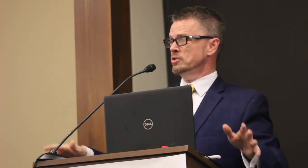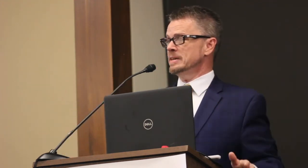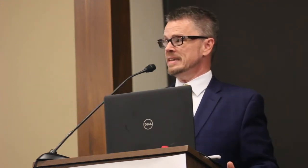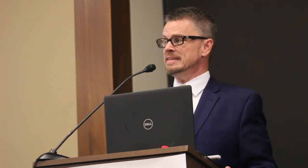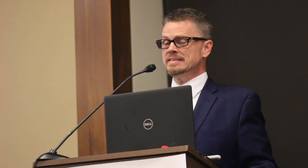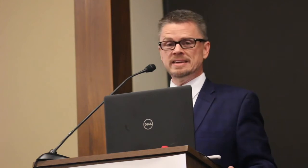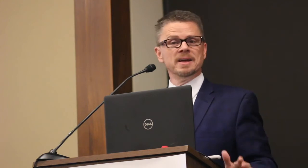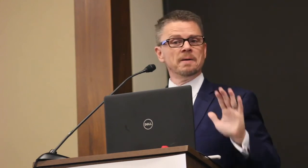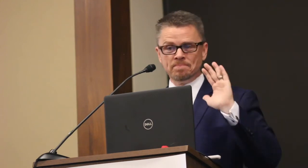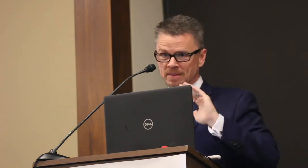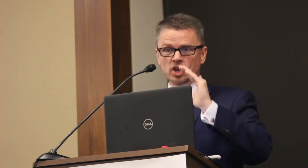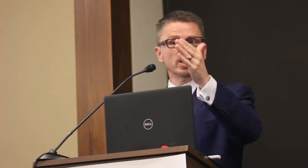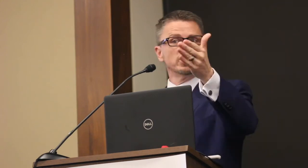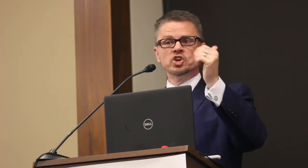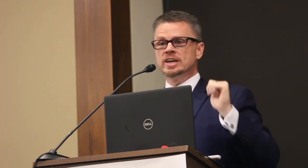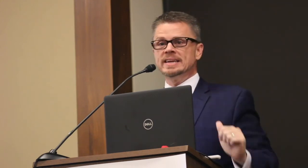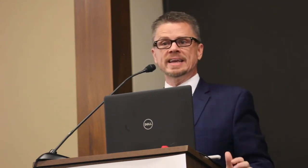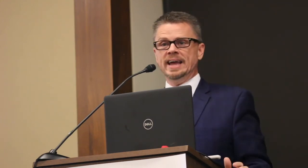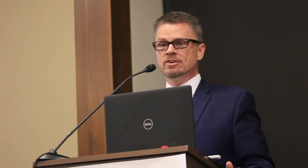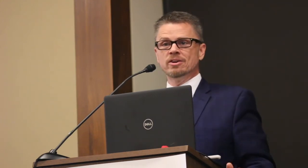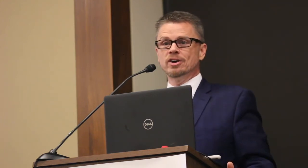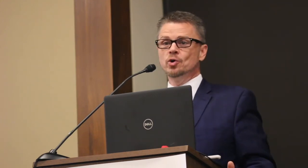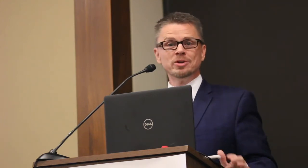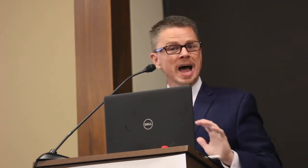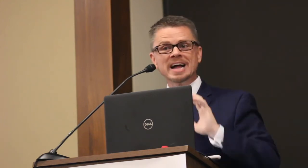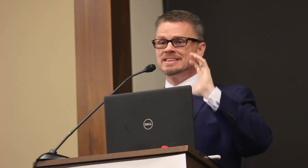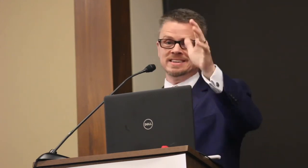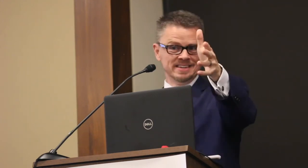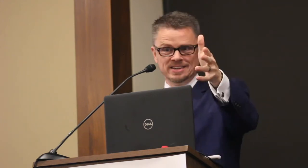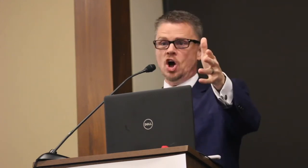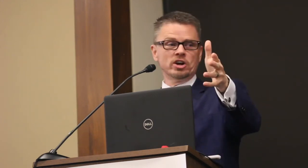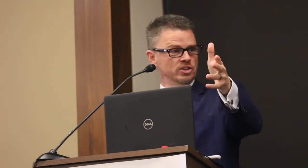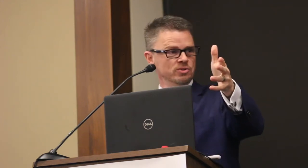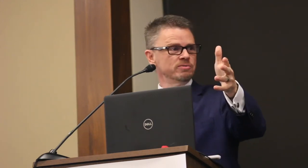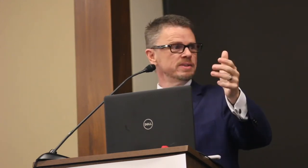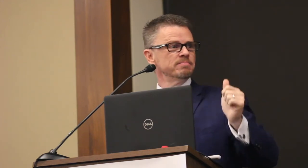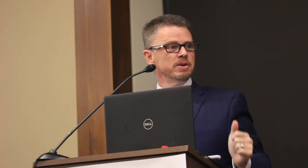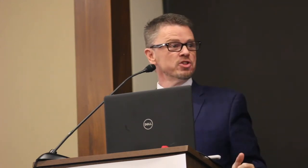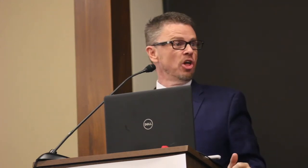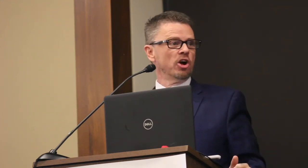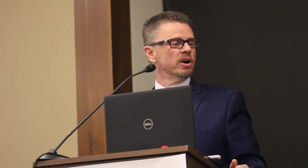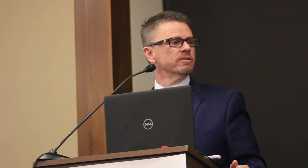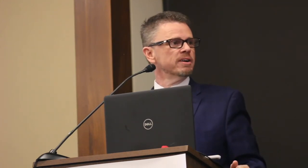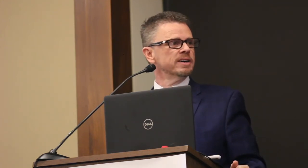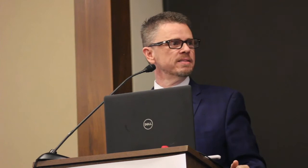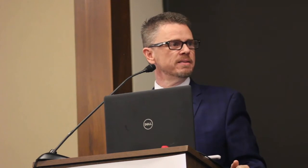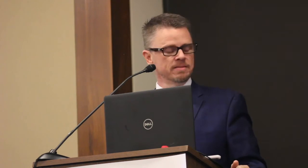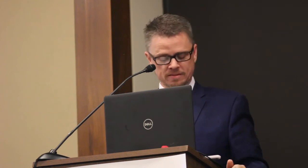going to be easy, good indicator of who not to talk to much longer, right.